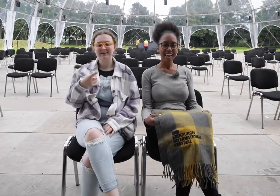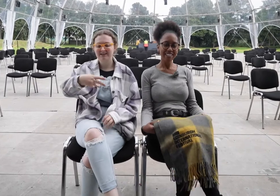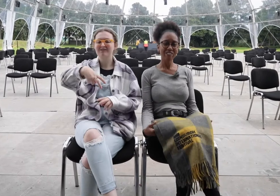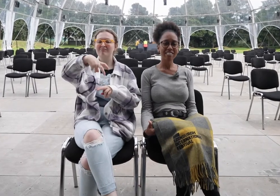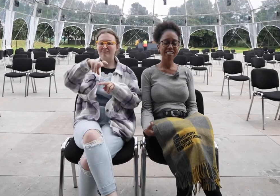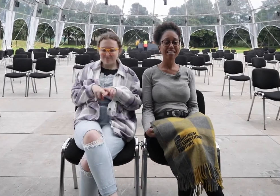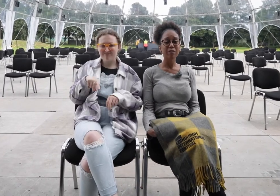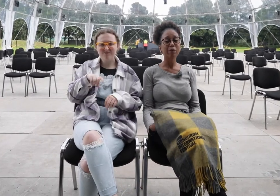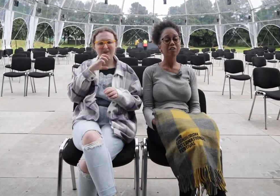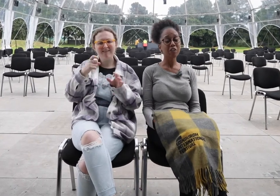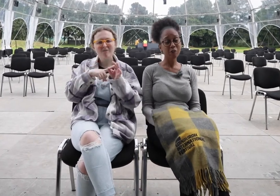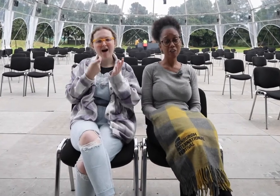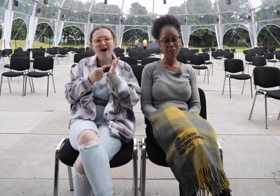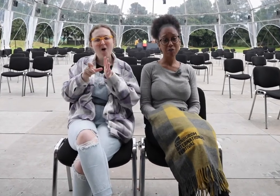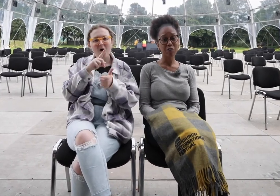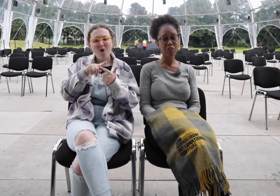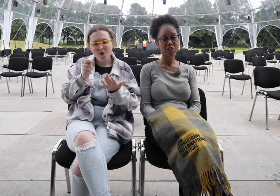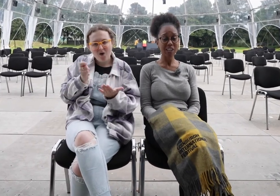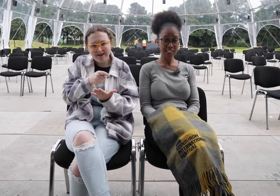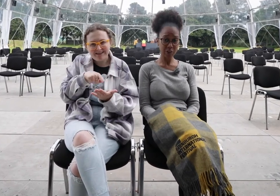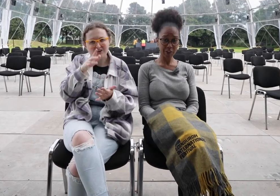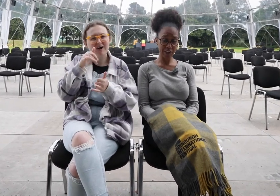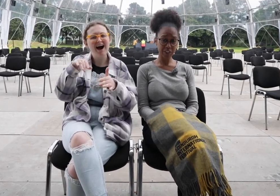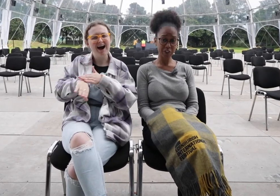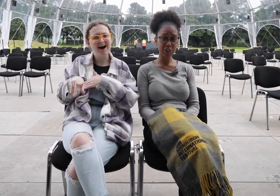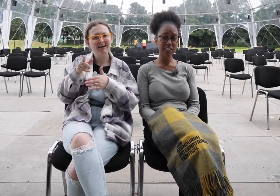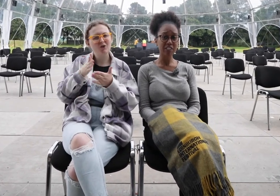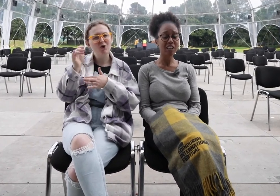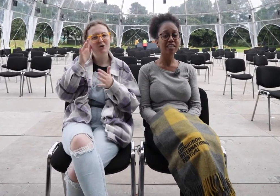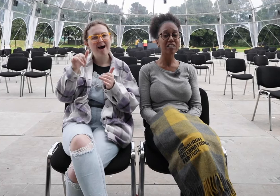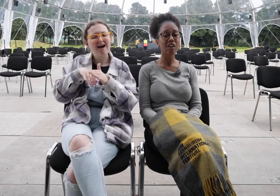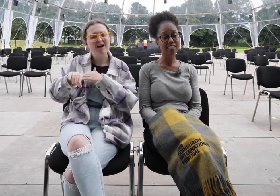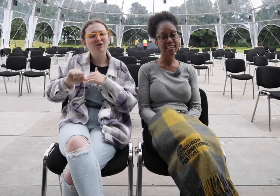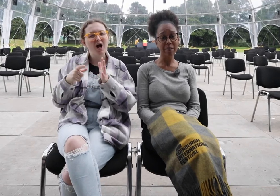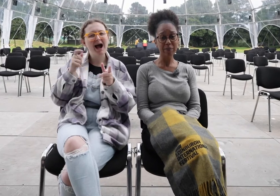At your seat there will be a QR code for you to check into our venue using the Check In Scotland app.